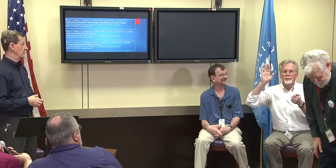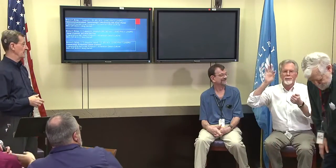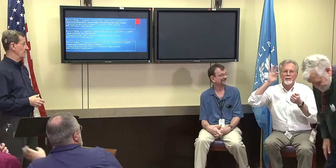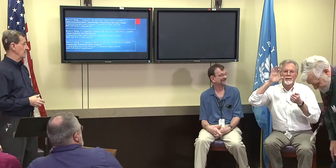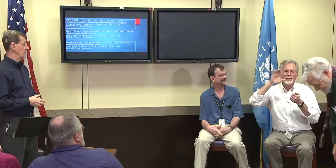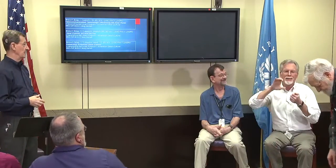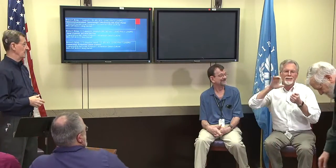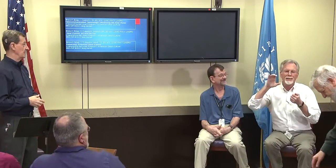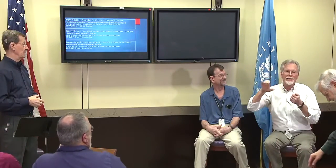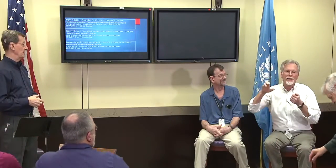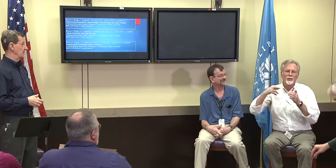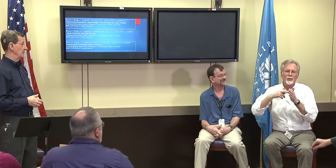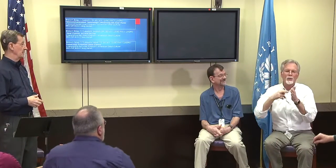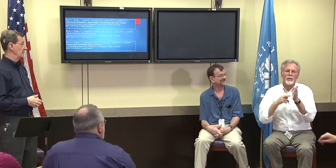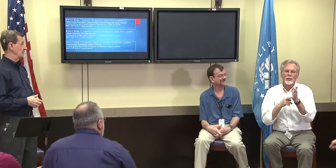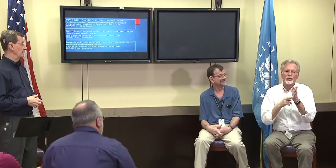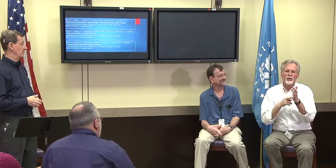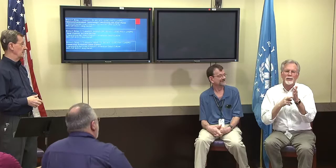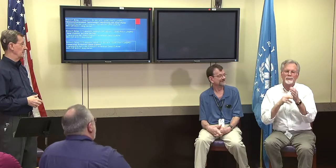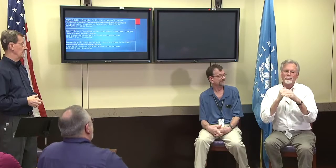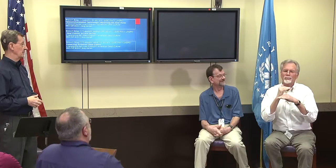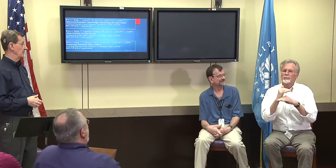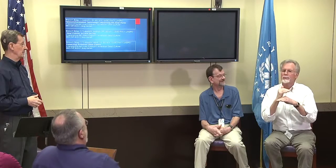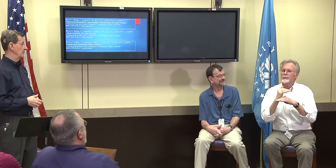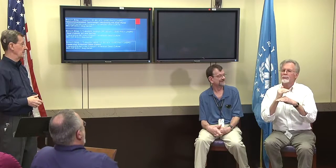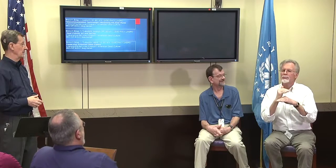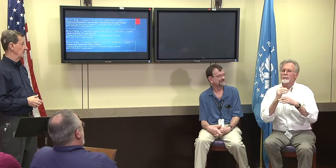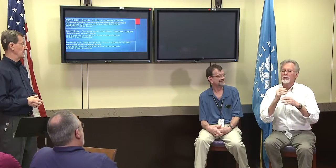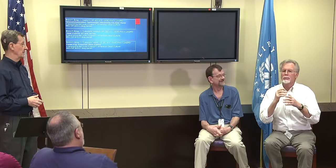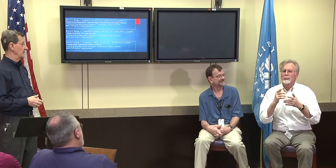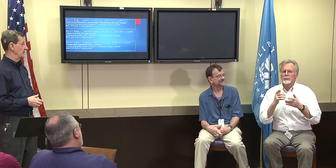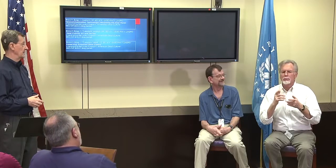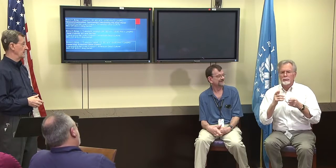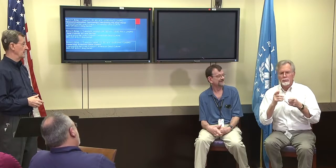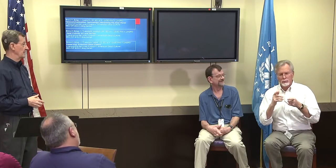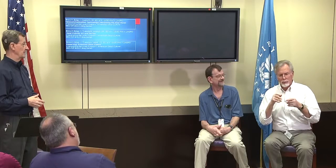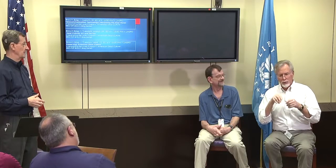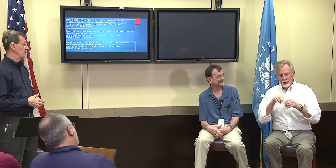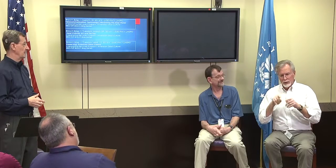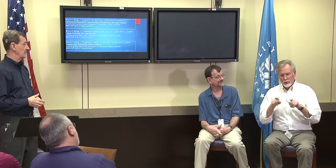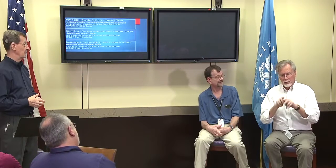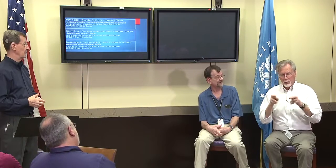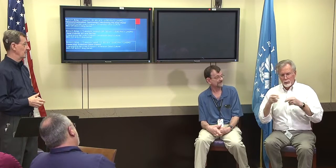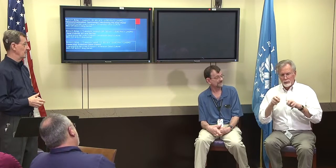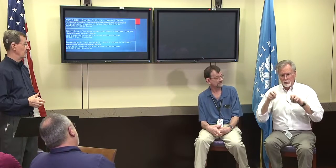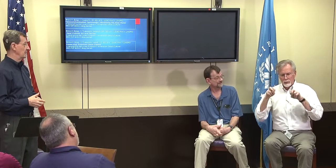With the FCC regulation limits that.